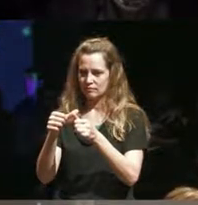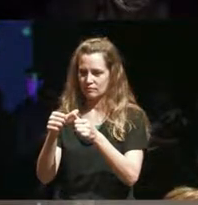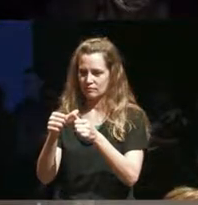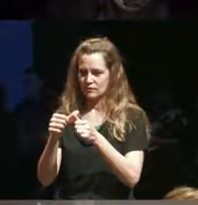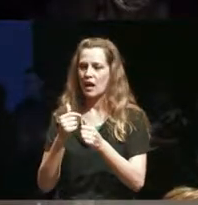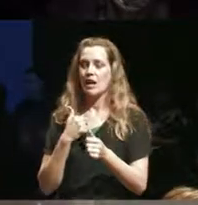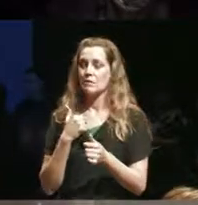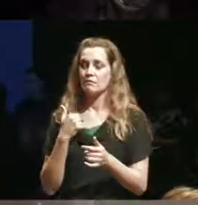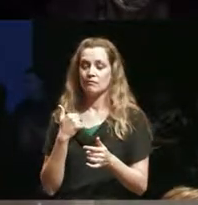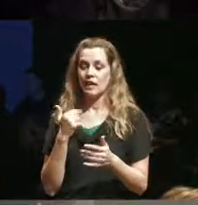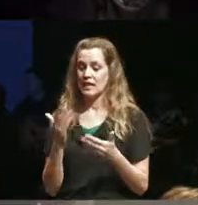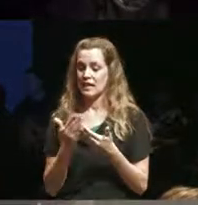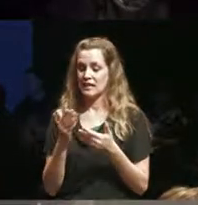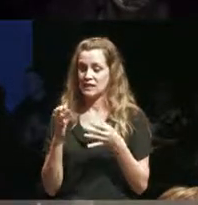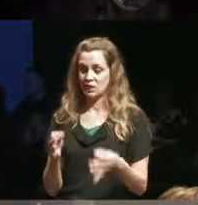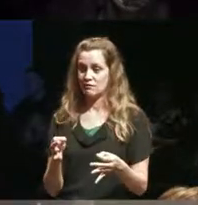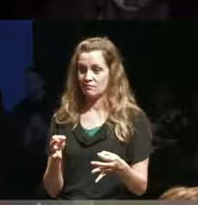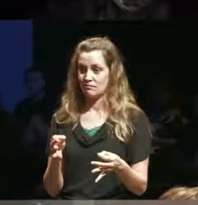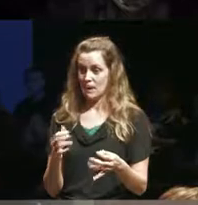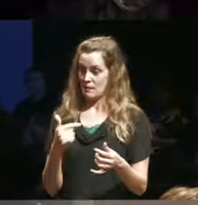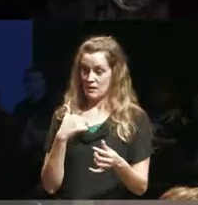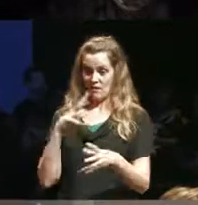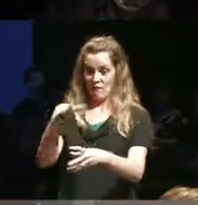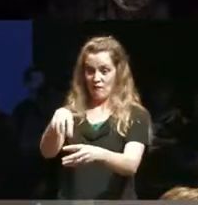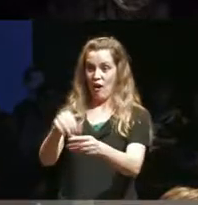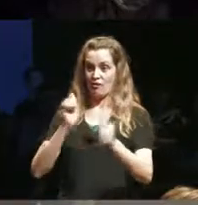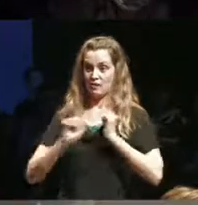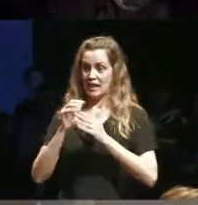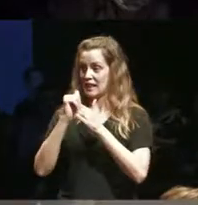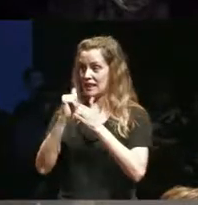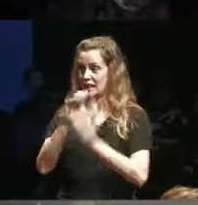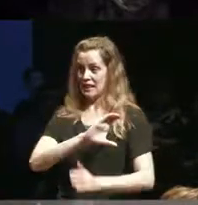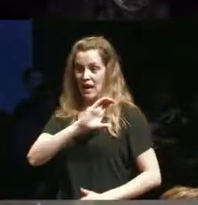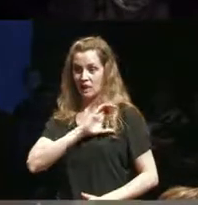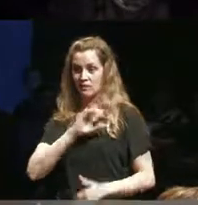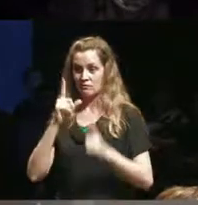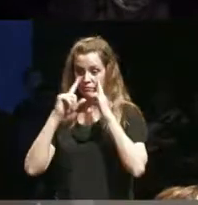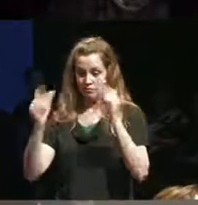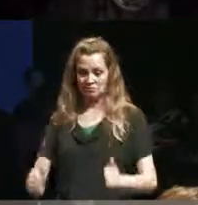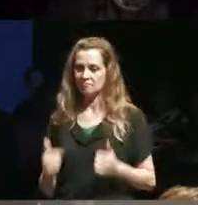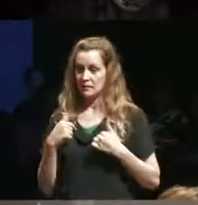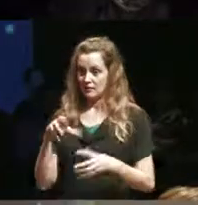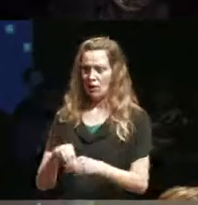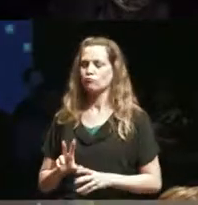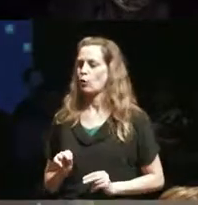decision that I was not going to play the part of the lead character losing their sight